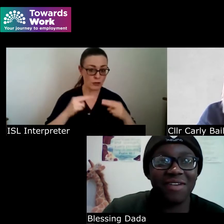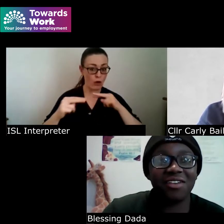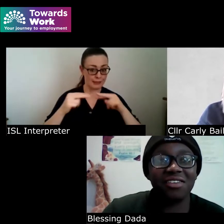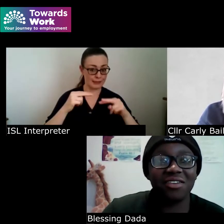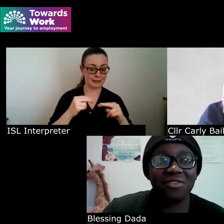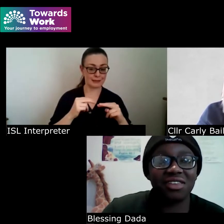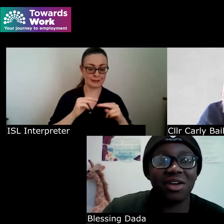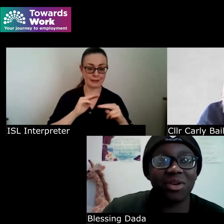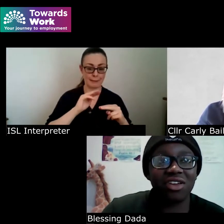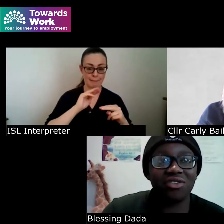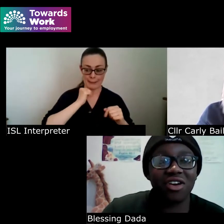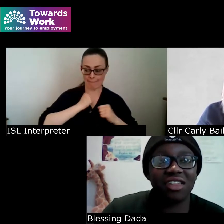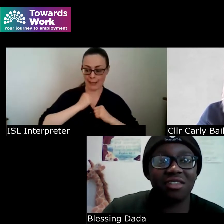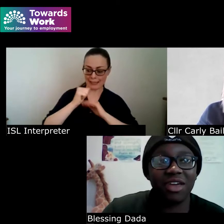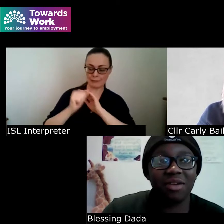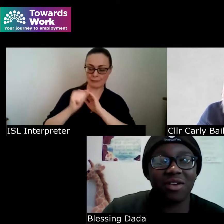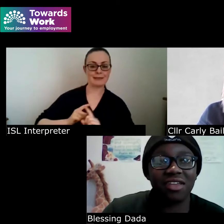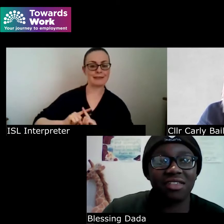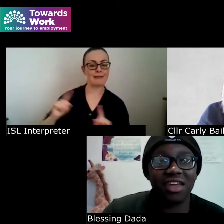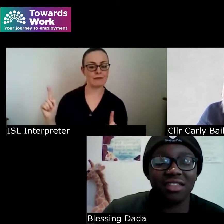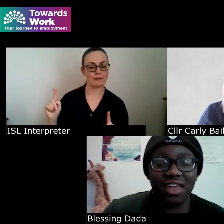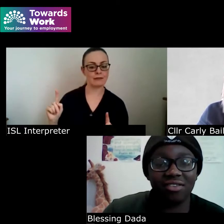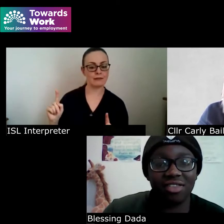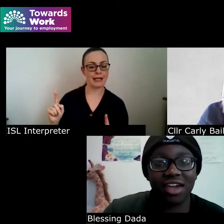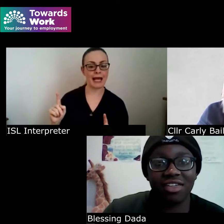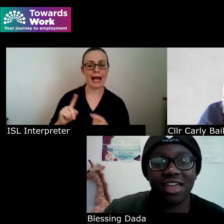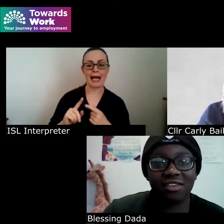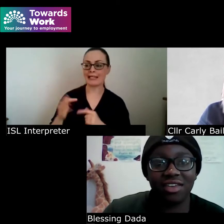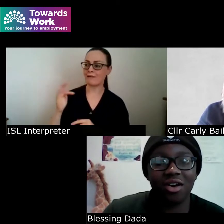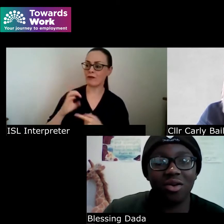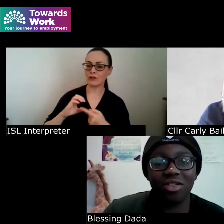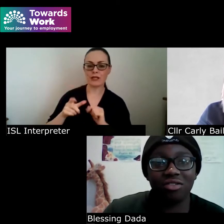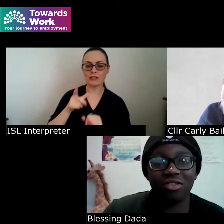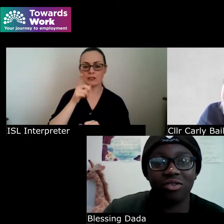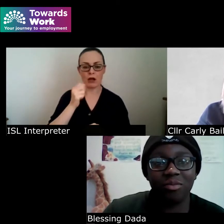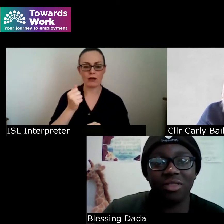very different and when I try and speak about these things intersectionality always just comes